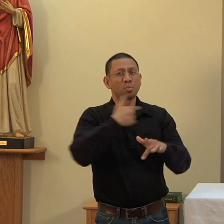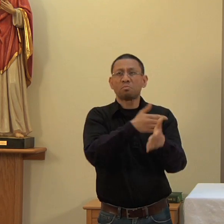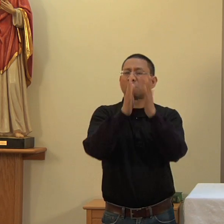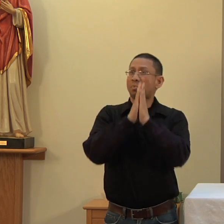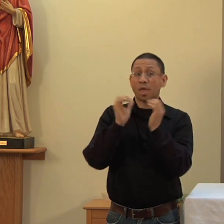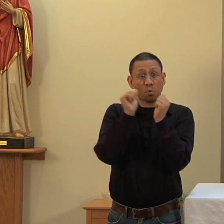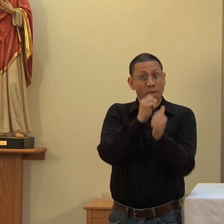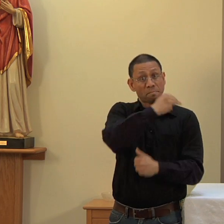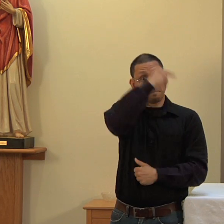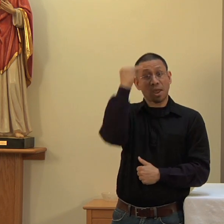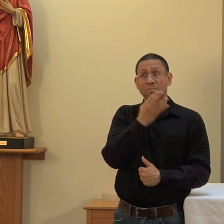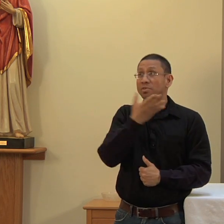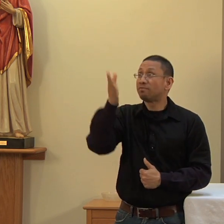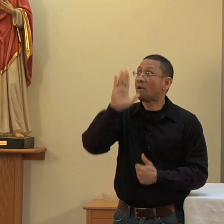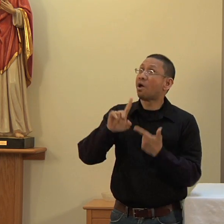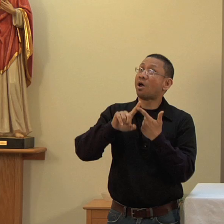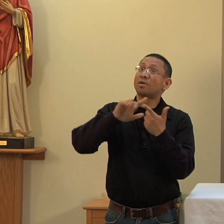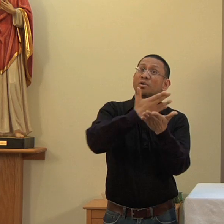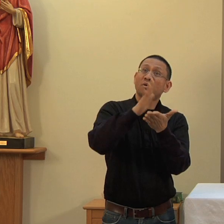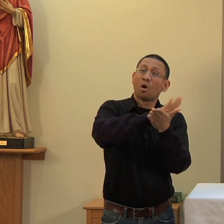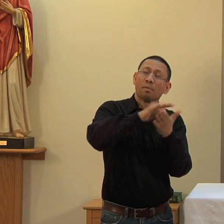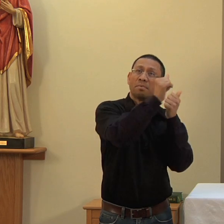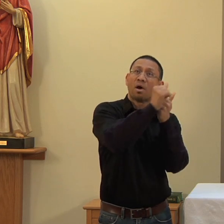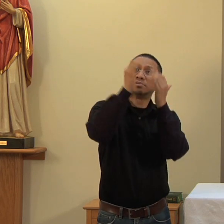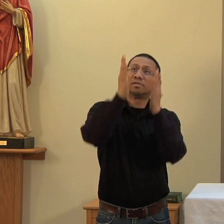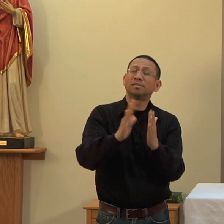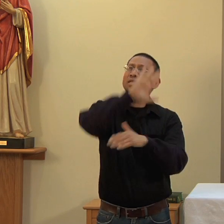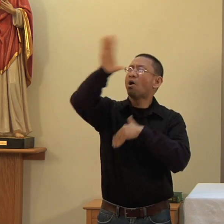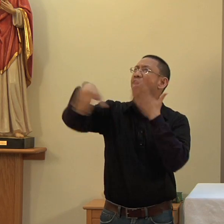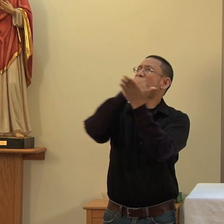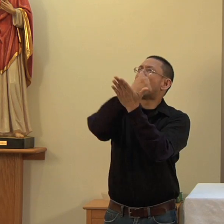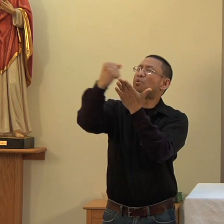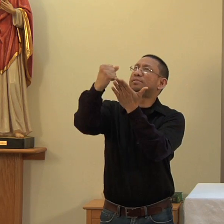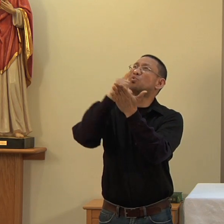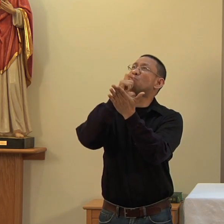Virgin Mary, the Mother of God, with the blessed Apostles, and all the Saints who have pleased